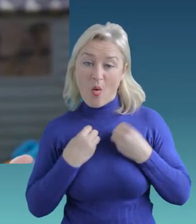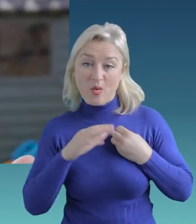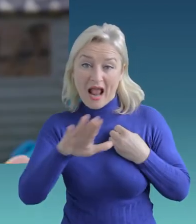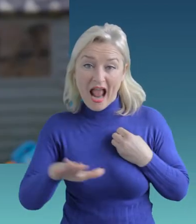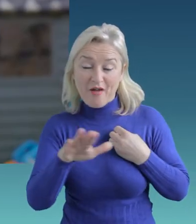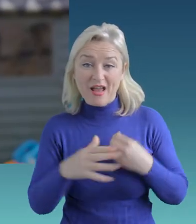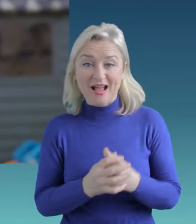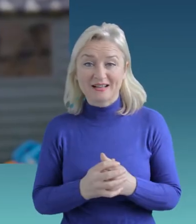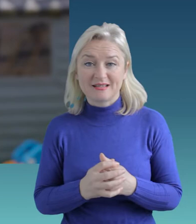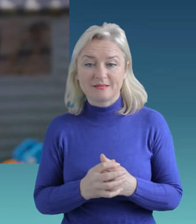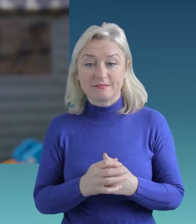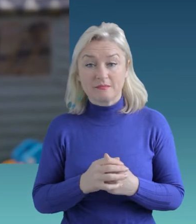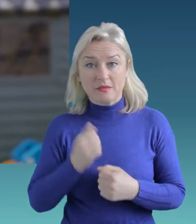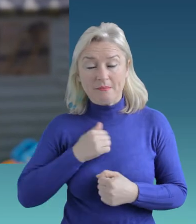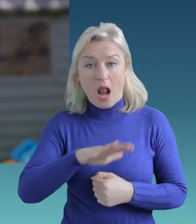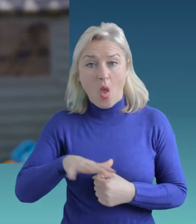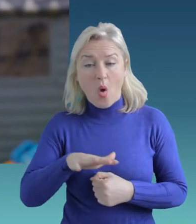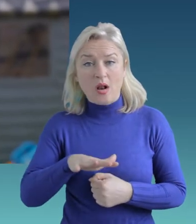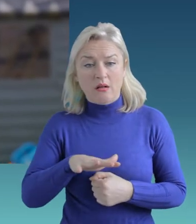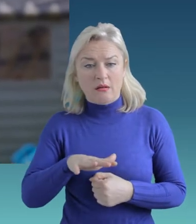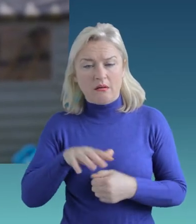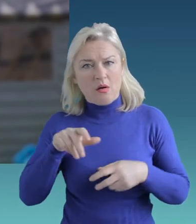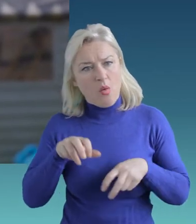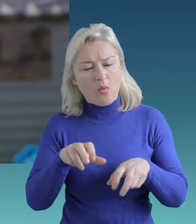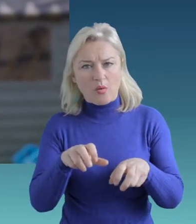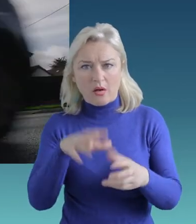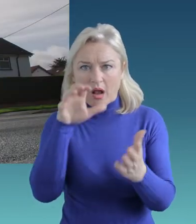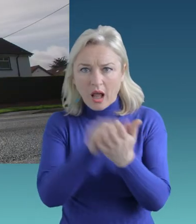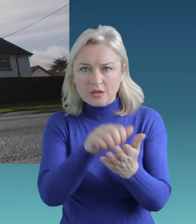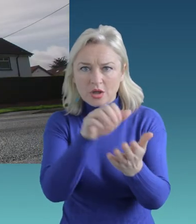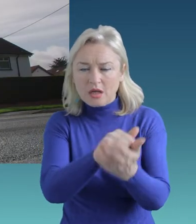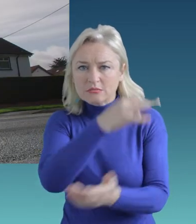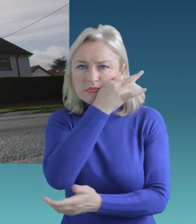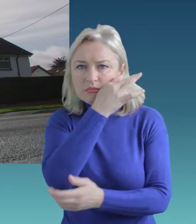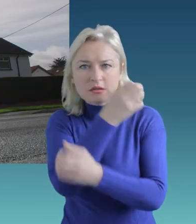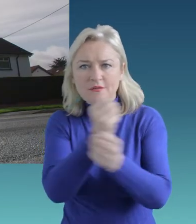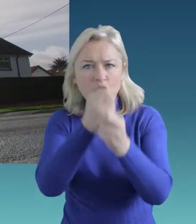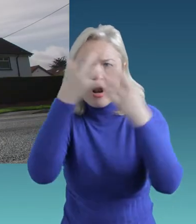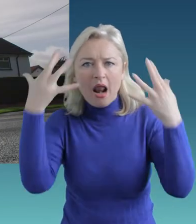This is our local area but we’re actually spotting things that I wouldn’t have recognised before.